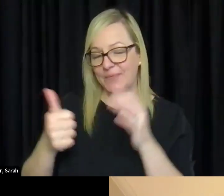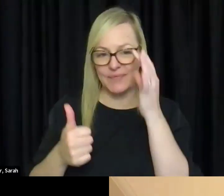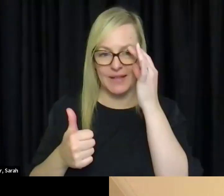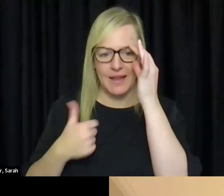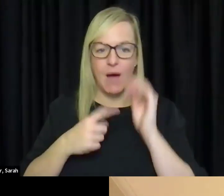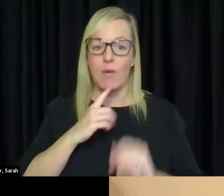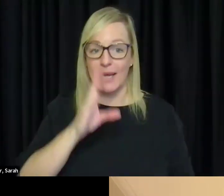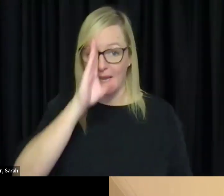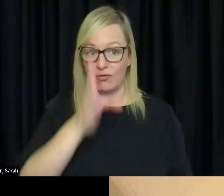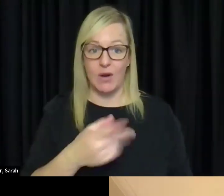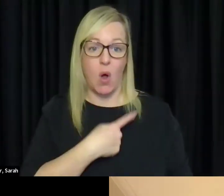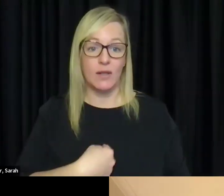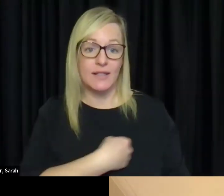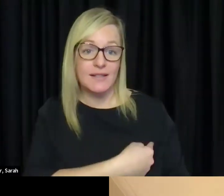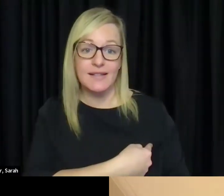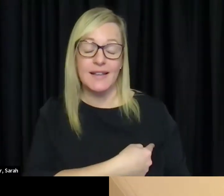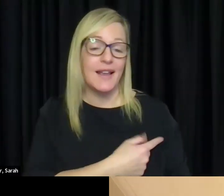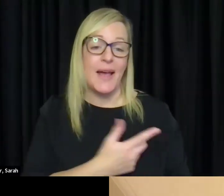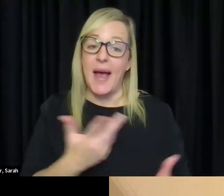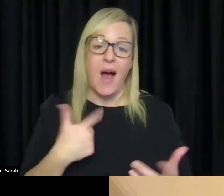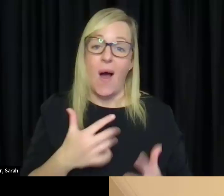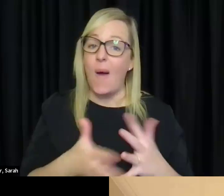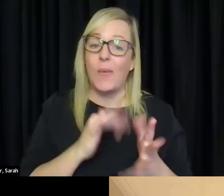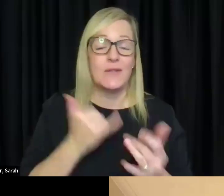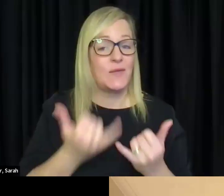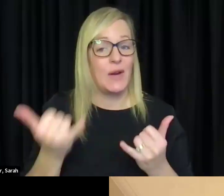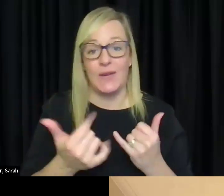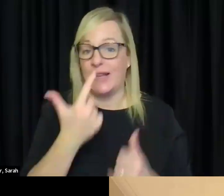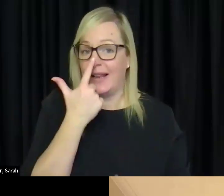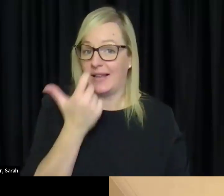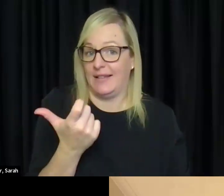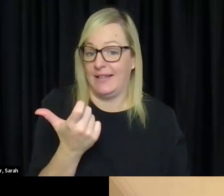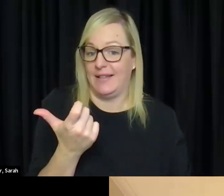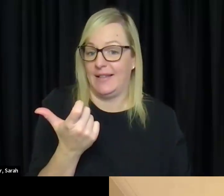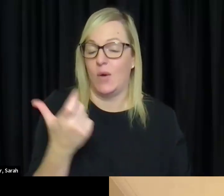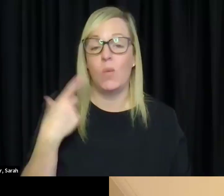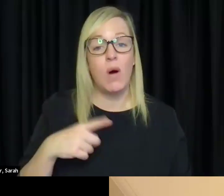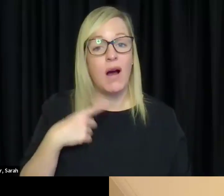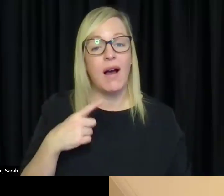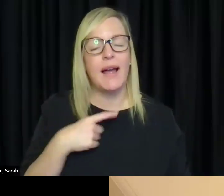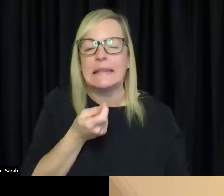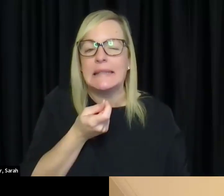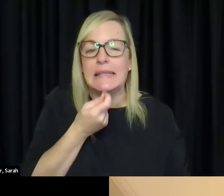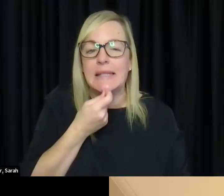front and say I was really lucky because I guess I had a little bit of experience when I put out